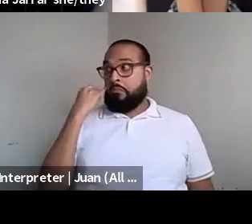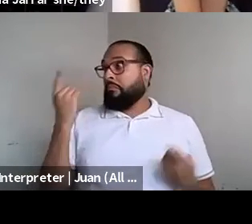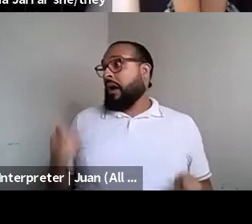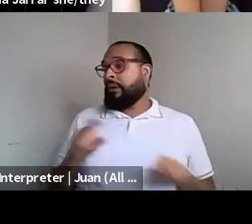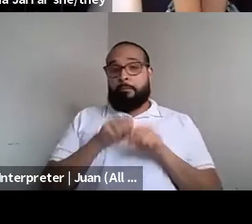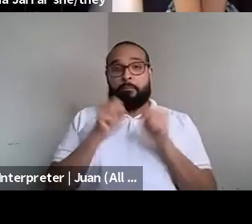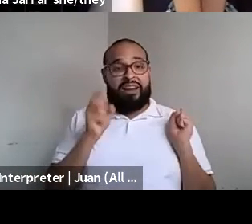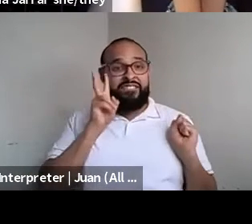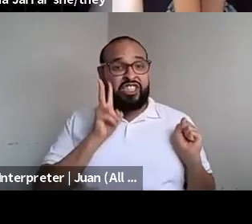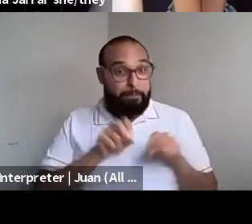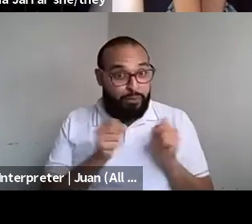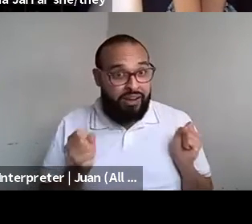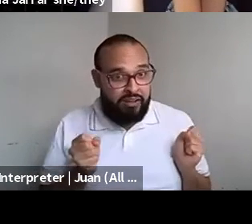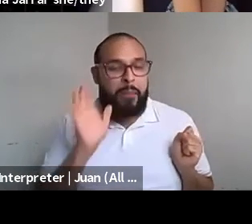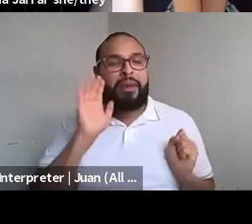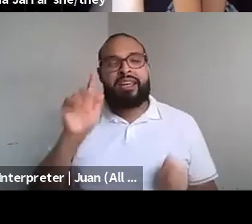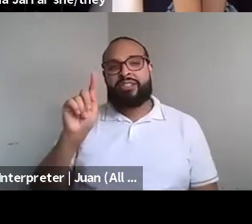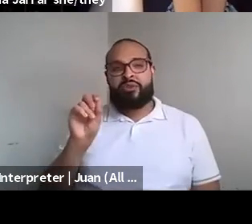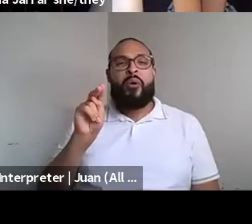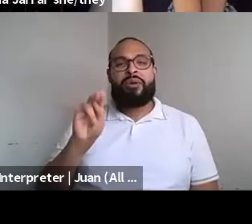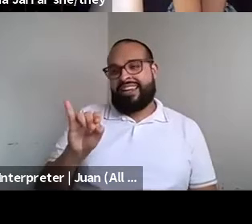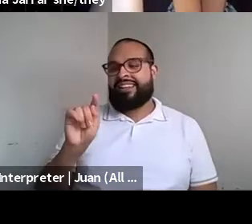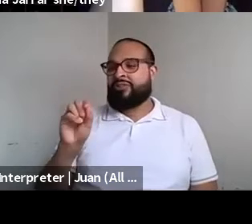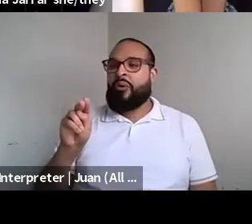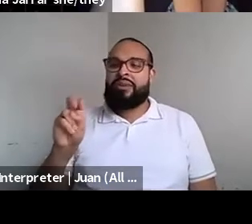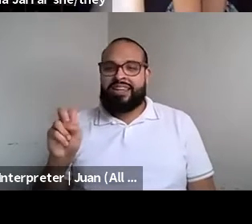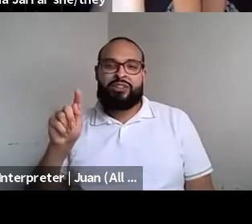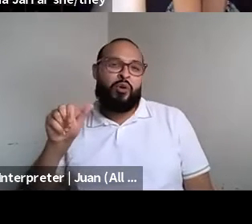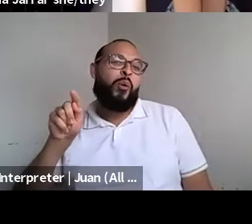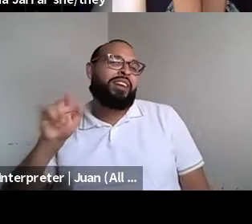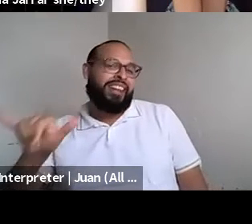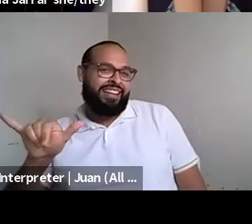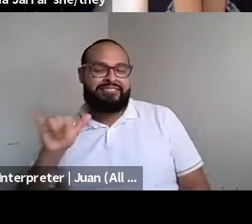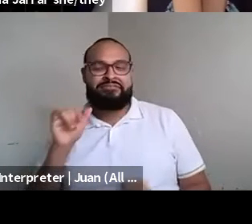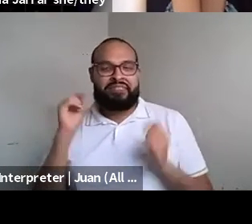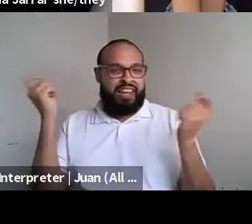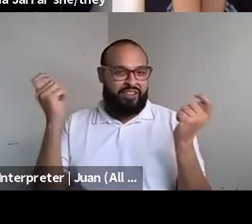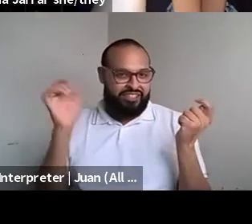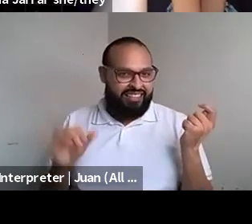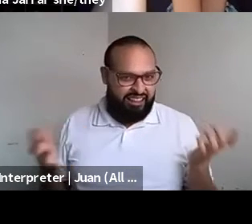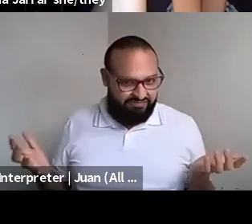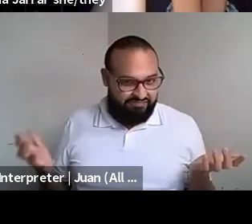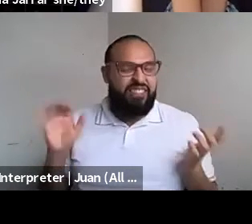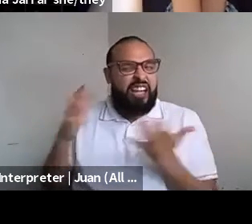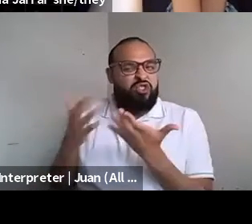Brontez Purnell: It would be the Tony Tony Tony's anniversary. So that's the song. Brontez Purnell: That I always want to play.